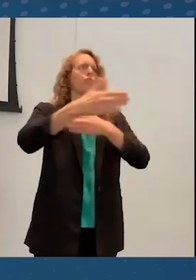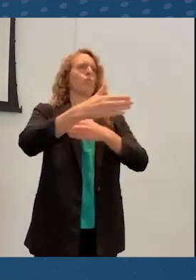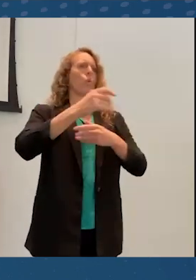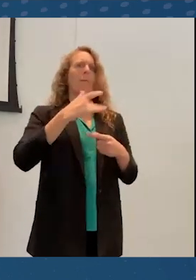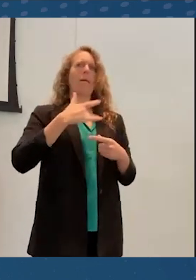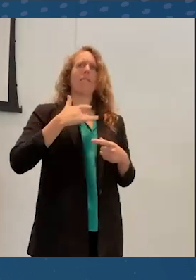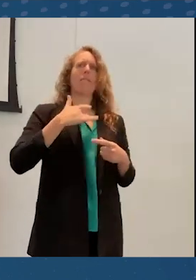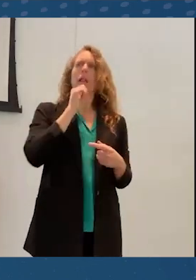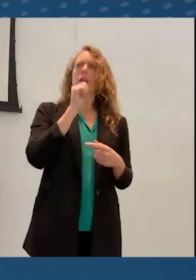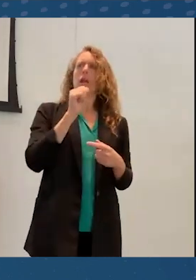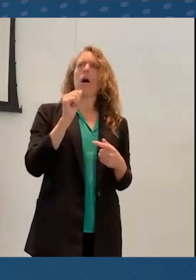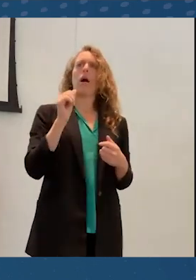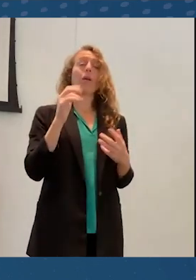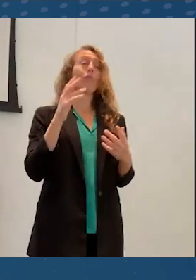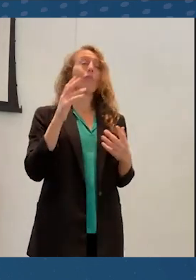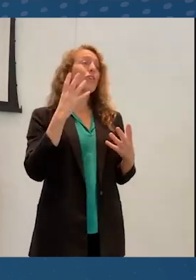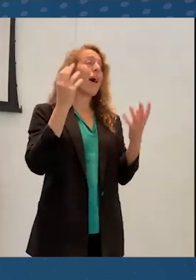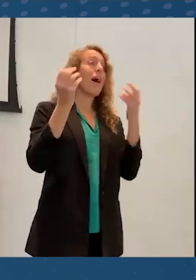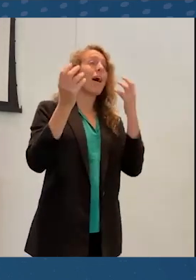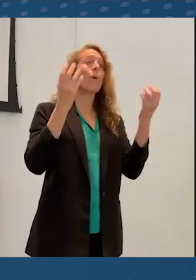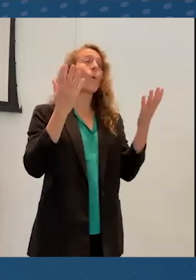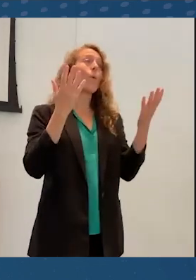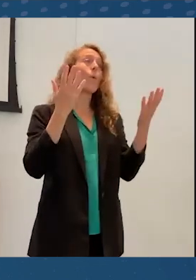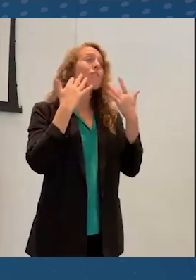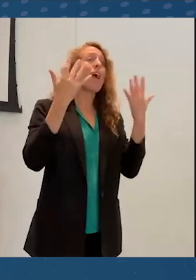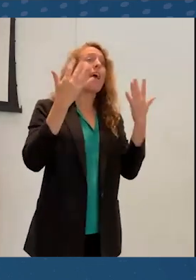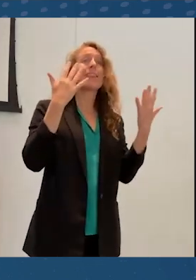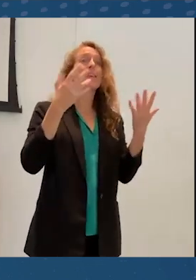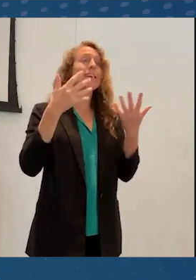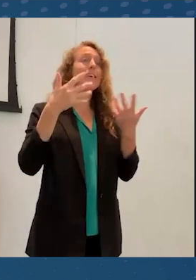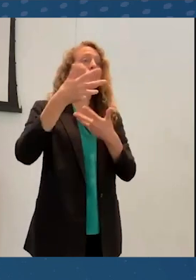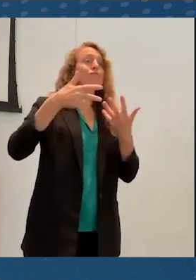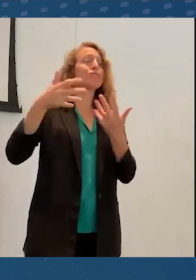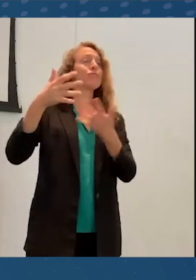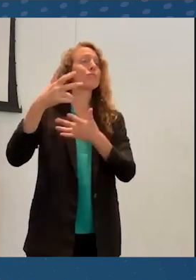very extroverted, if they don't feel confident about reading social cues